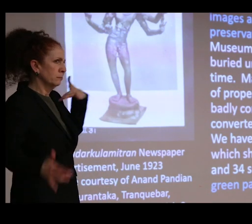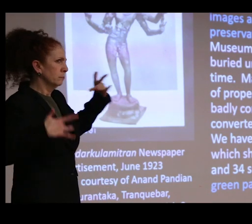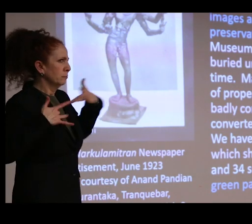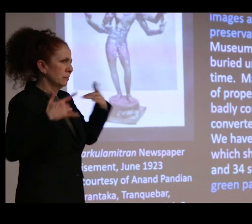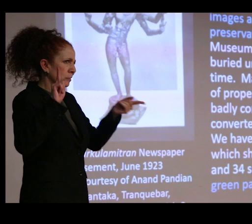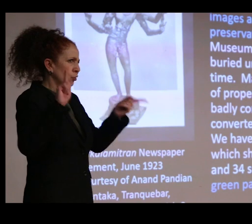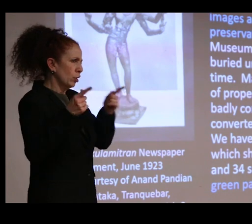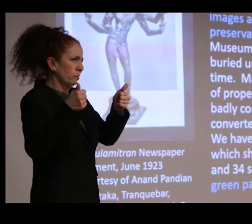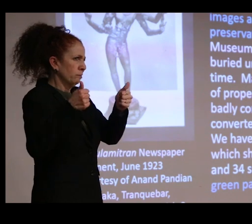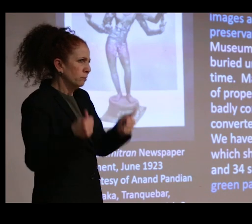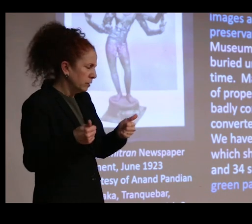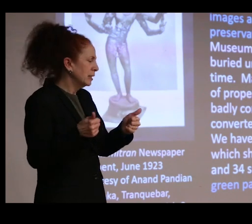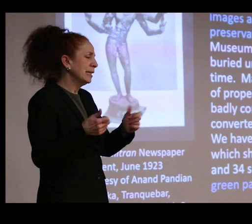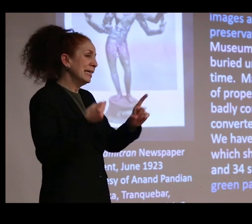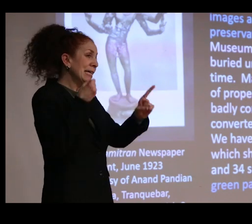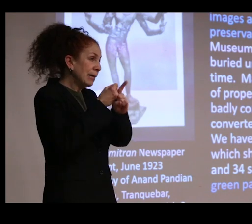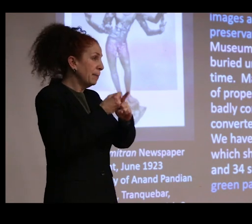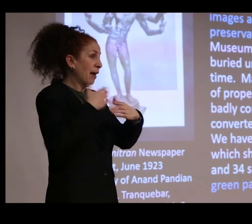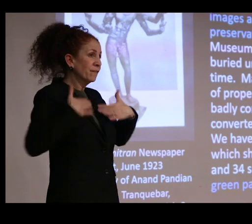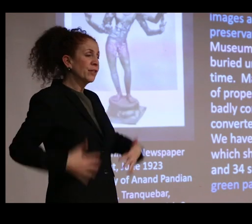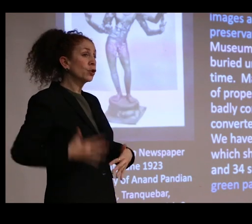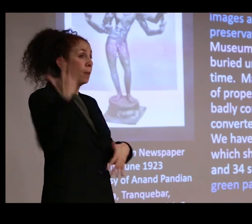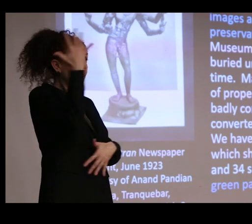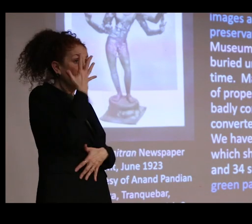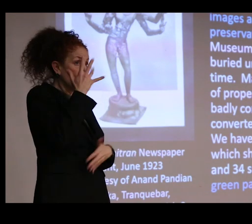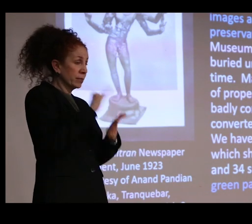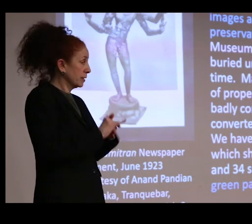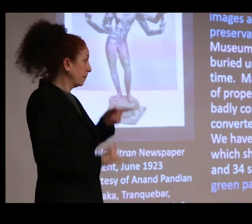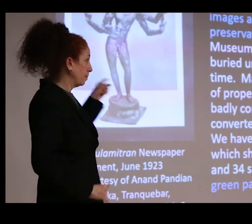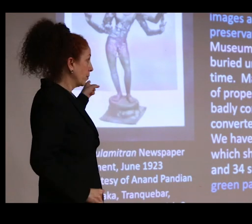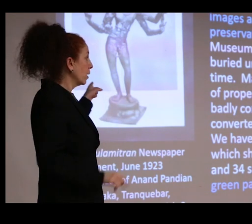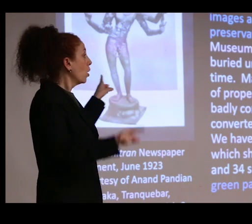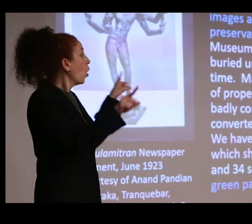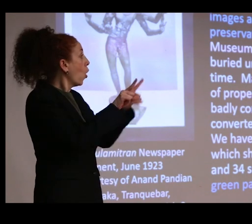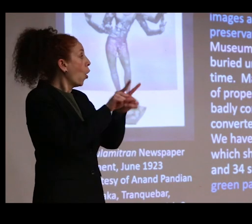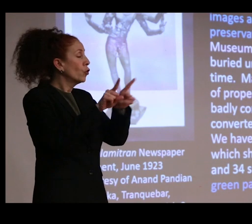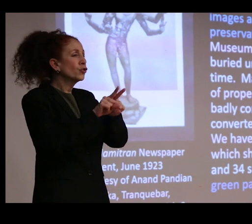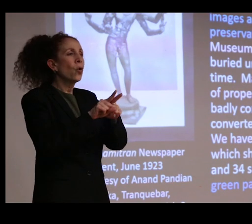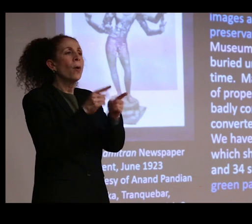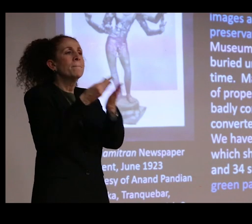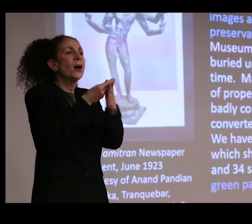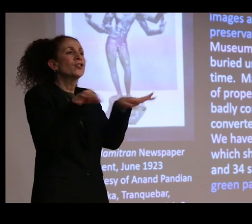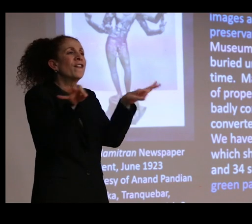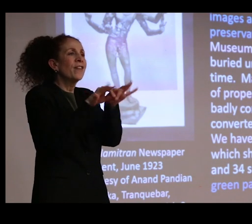impacted not only the physical appearance of the bronze but threatened the monetary value of the bronze collection,